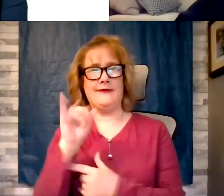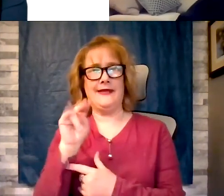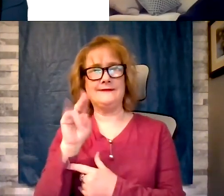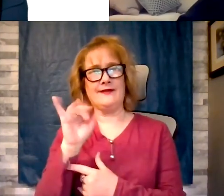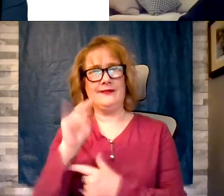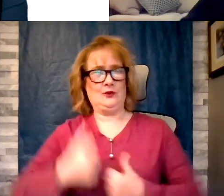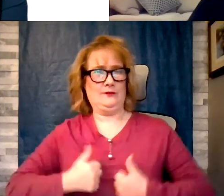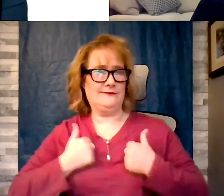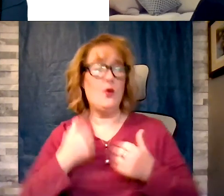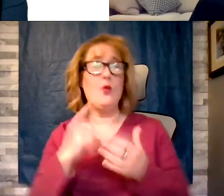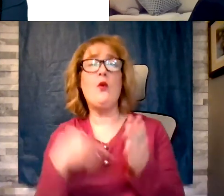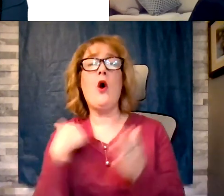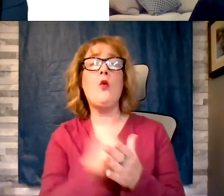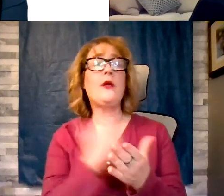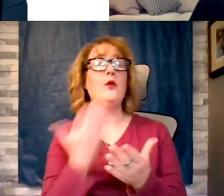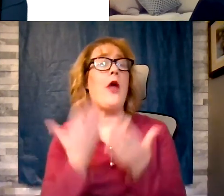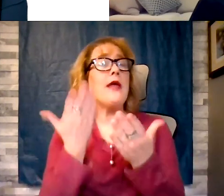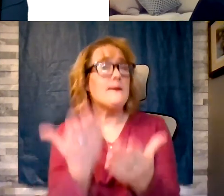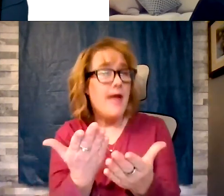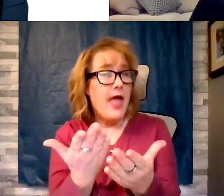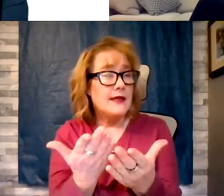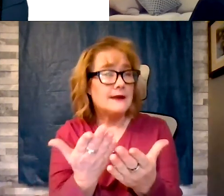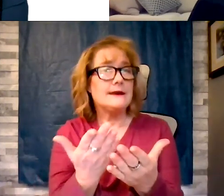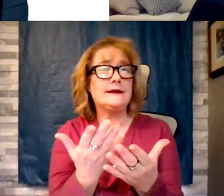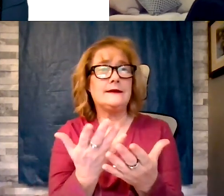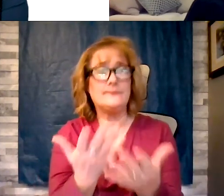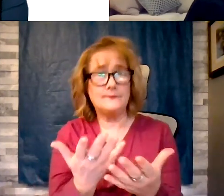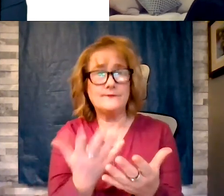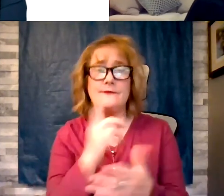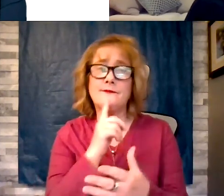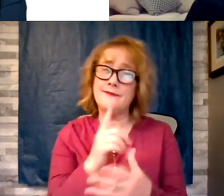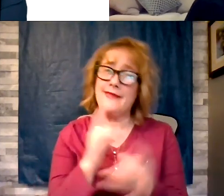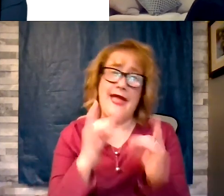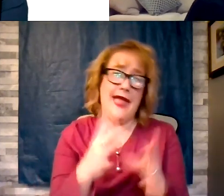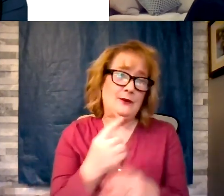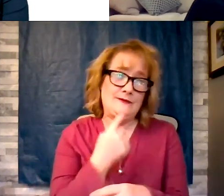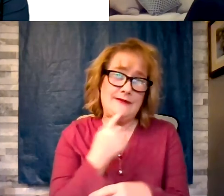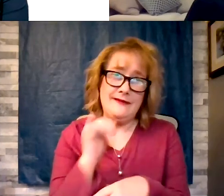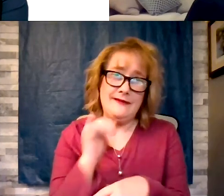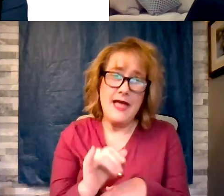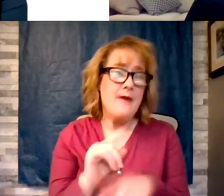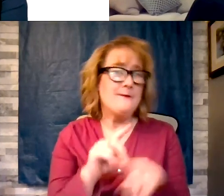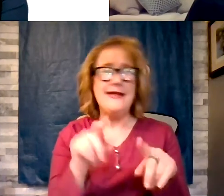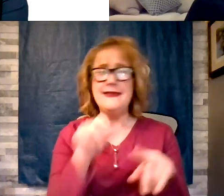again is I hate to say it but not so much herbs but rarely